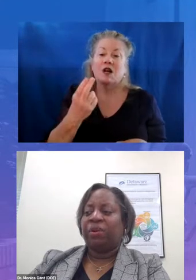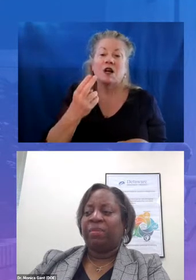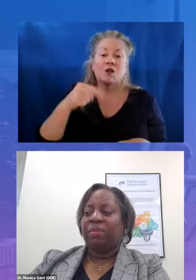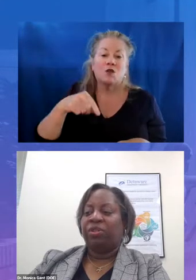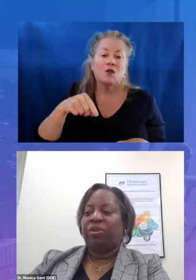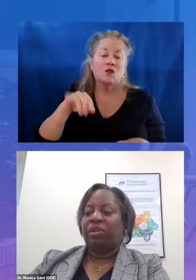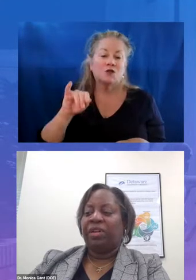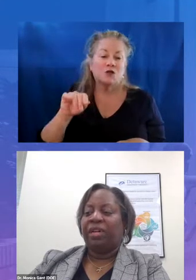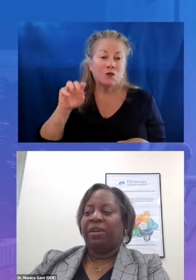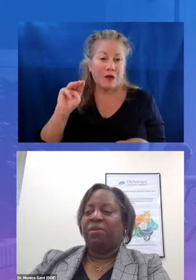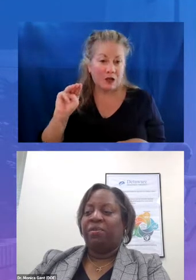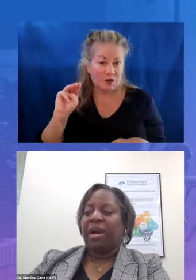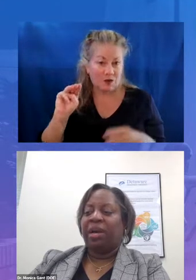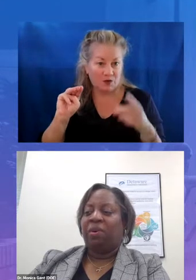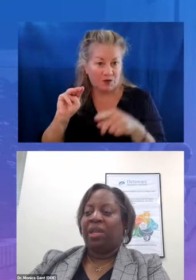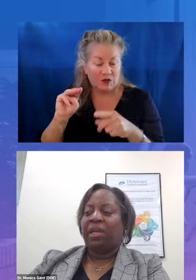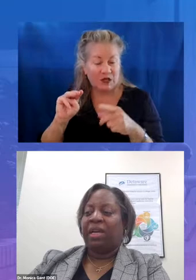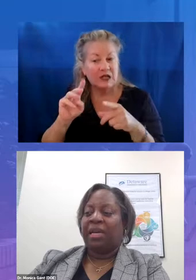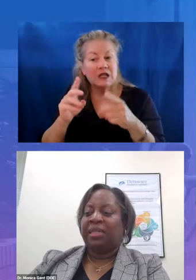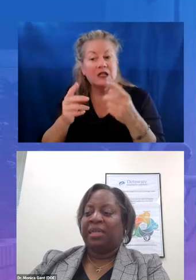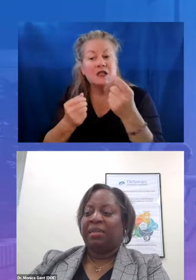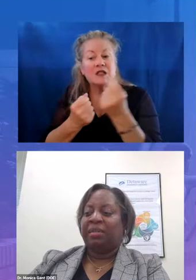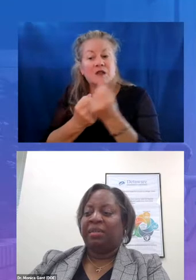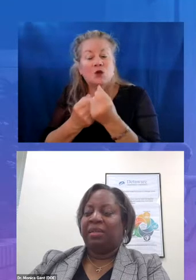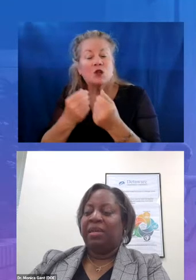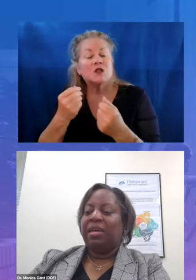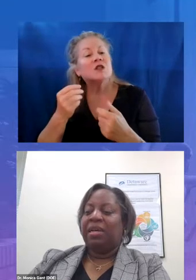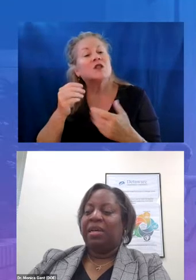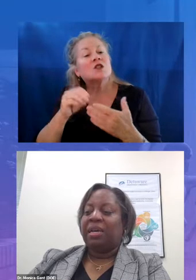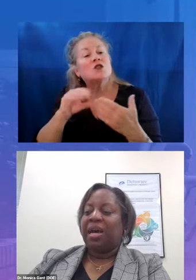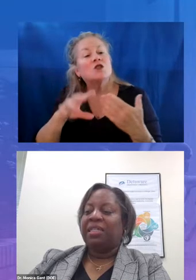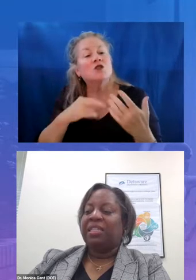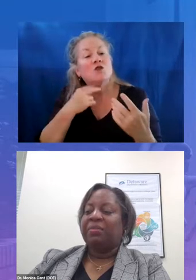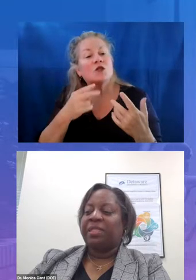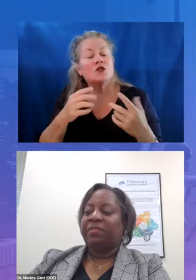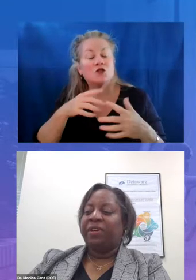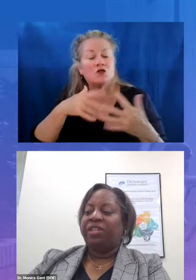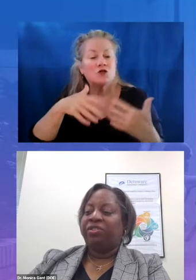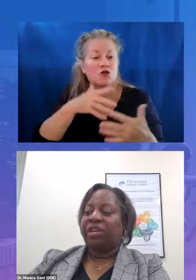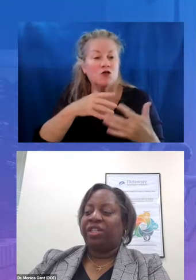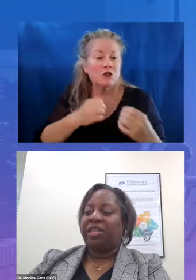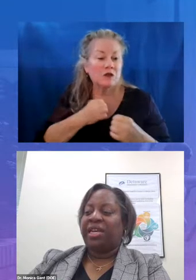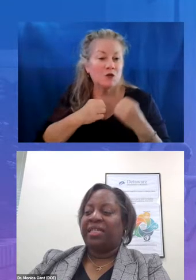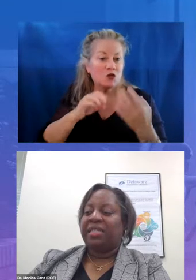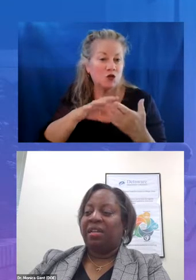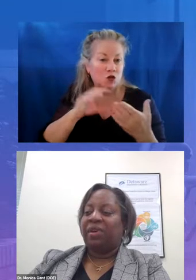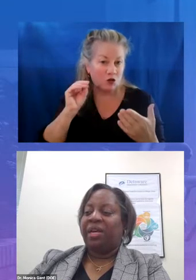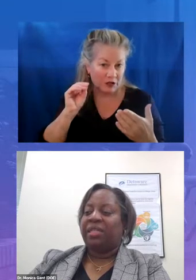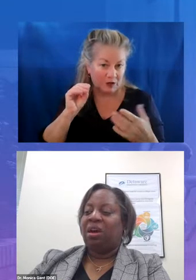emotional learning through high quality content content specific instruction that accelerates